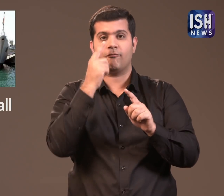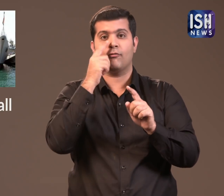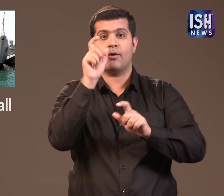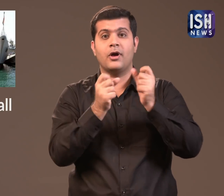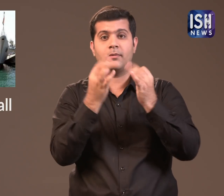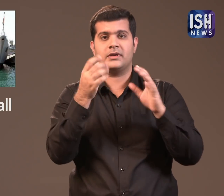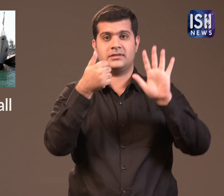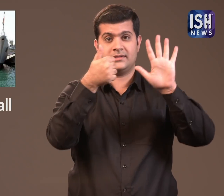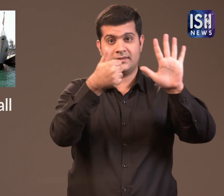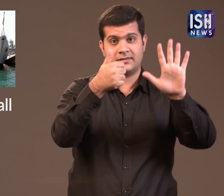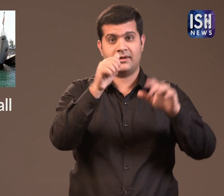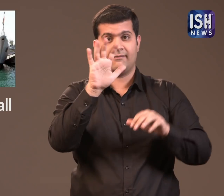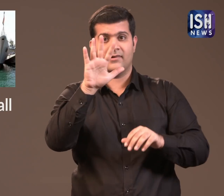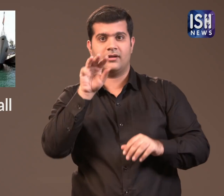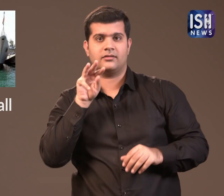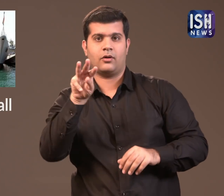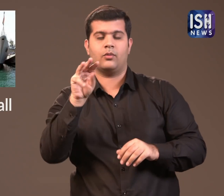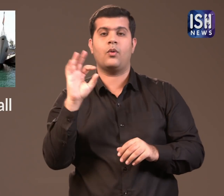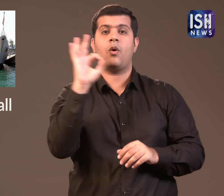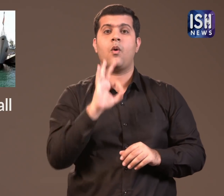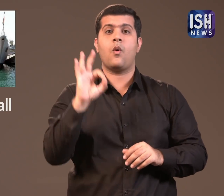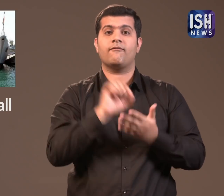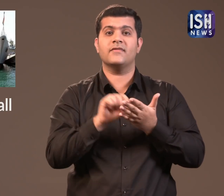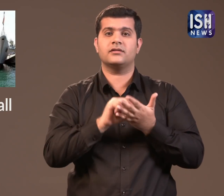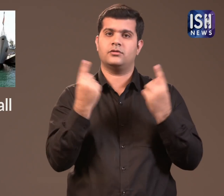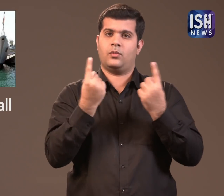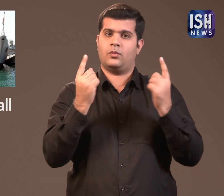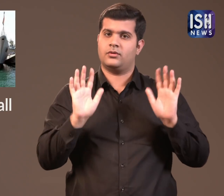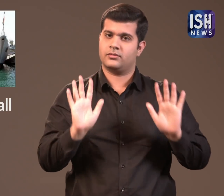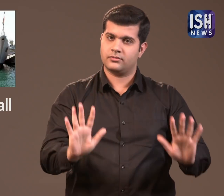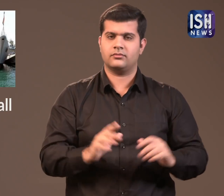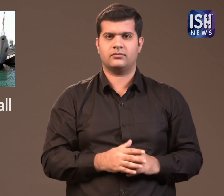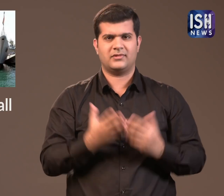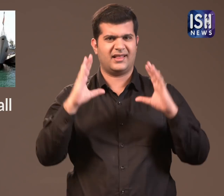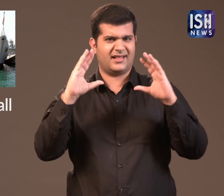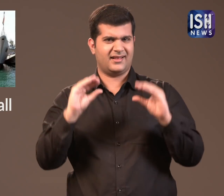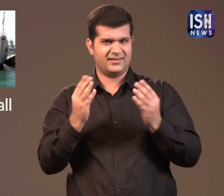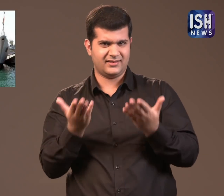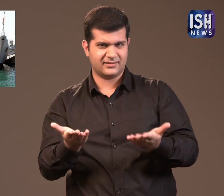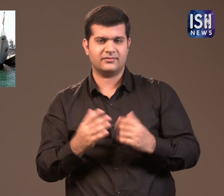there are a total of 65,000 women in the Officer rank. This is a very small number.